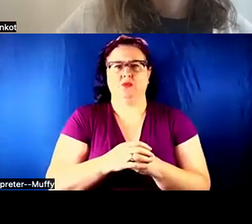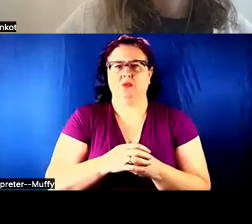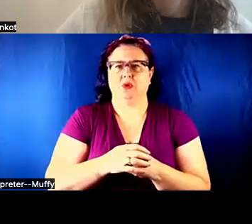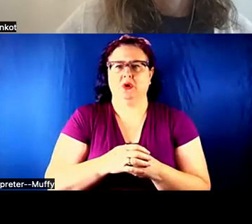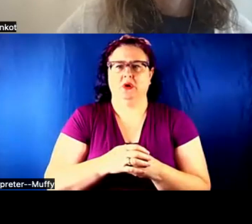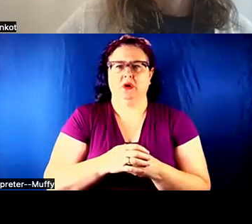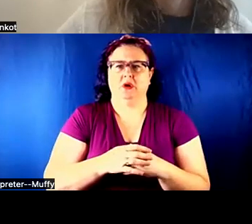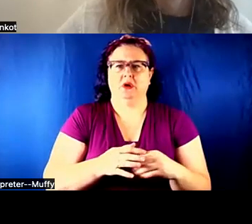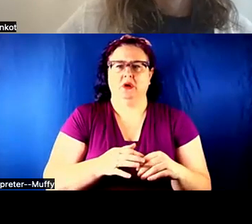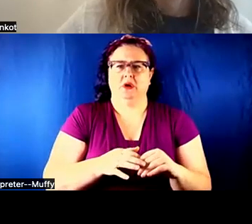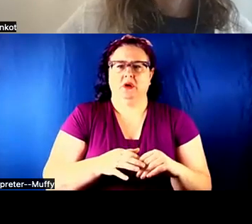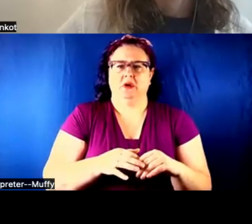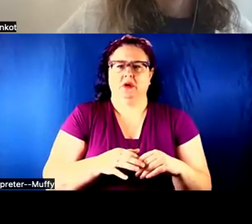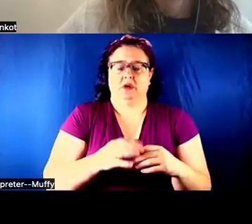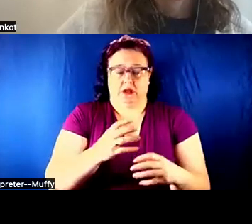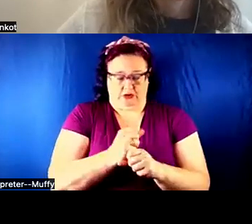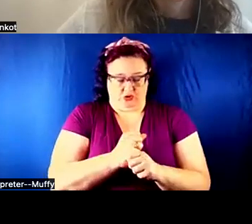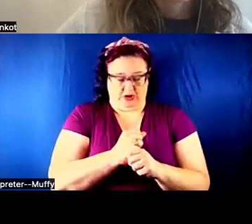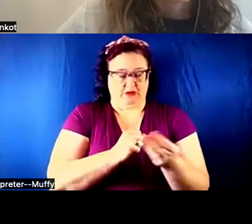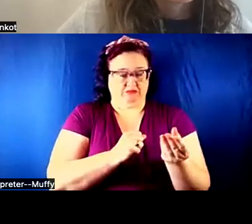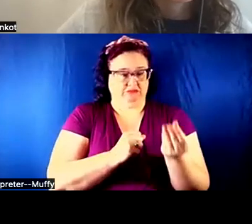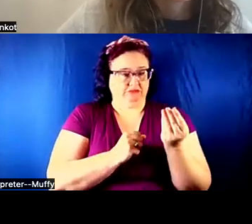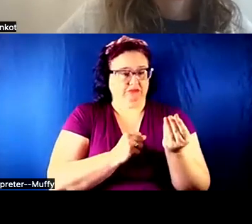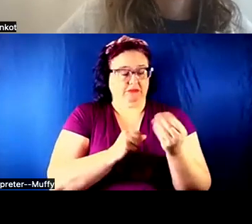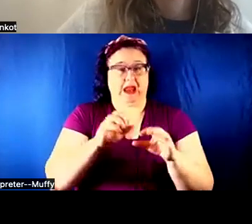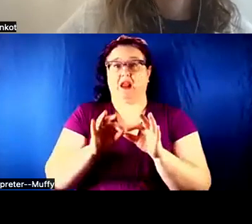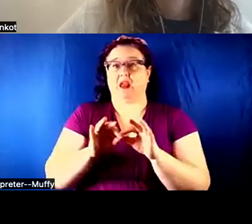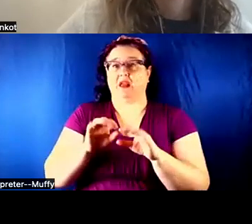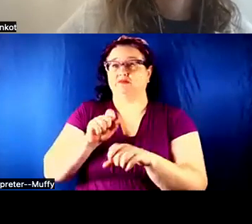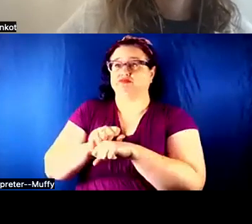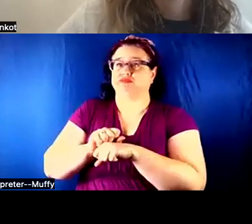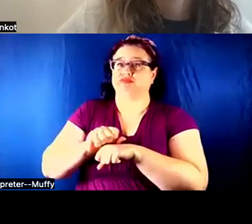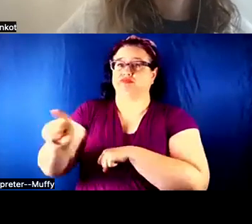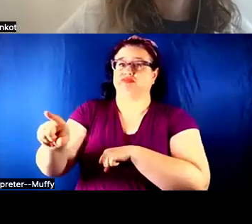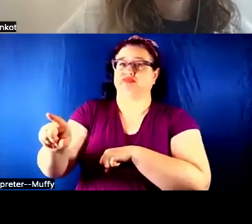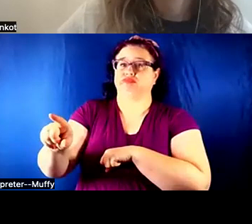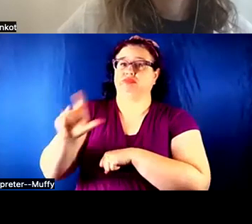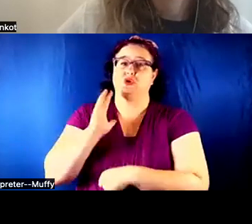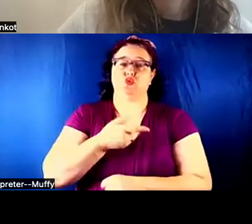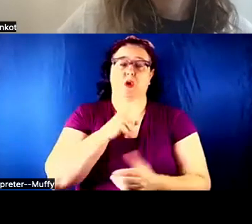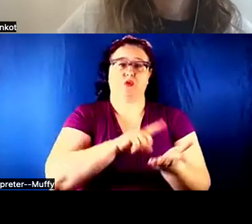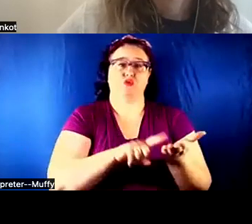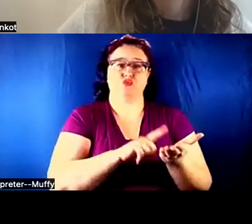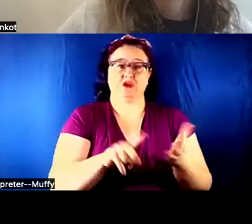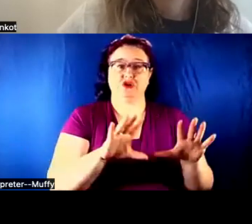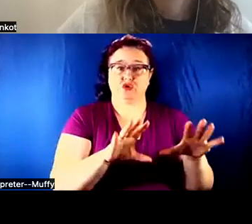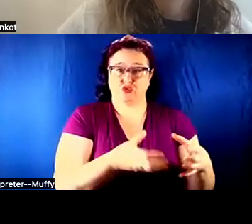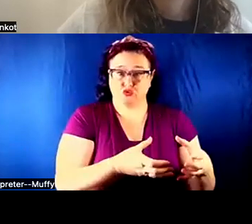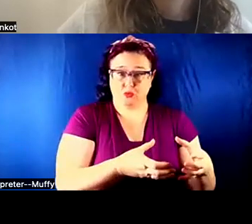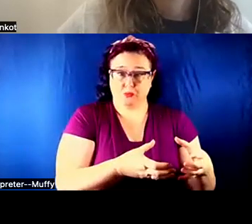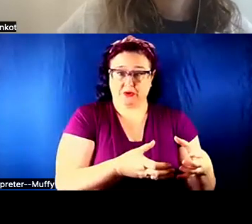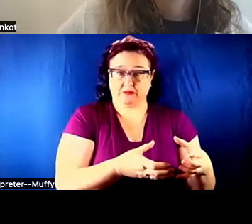I got it, I forwarded it to our research group, and none of them have attended, but